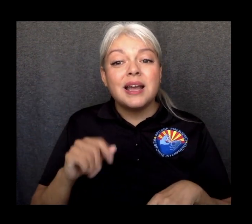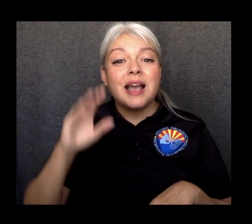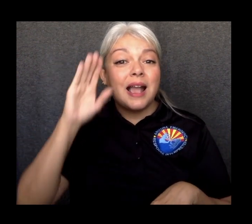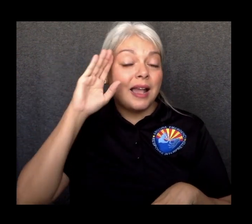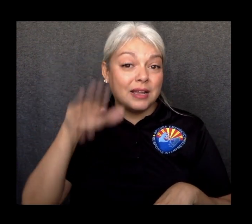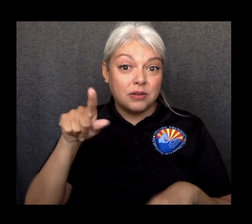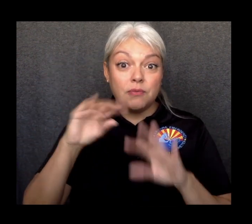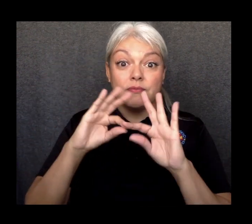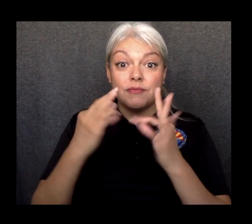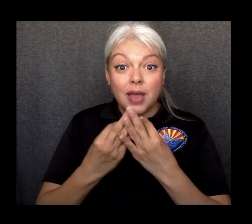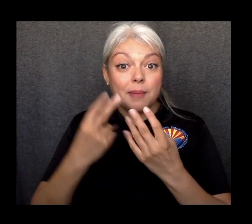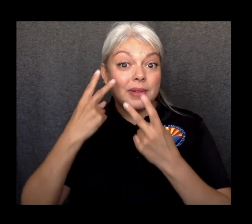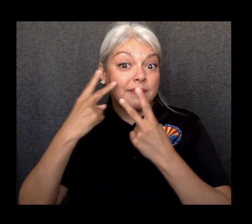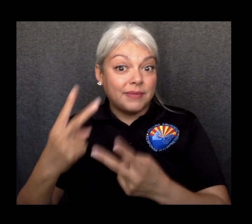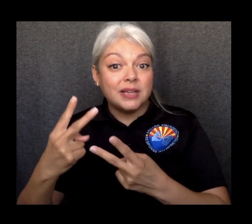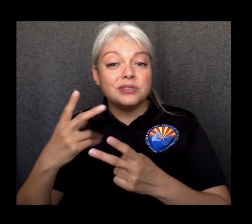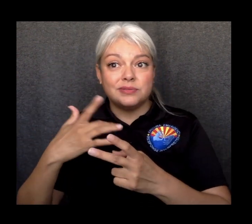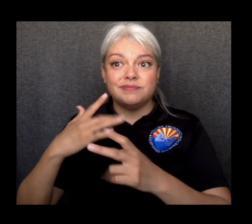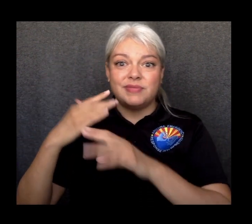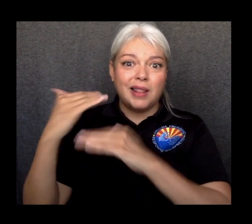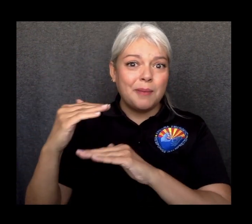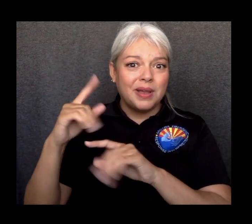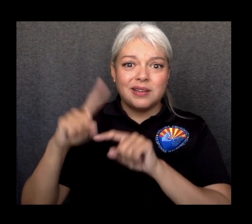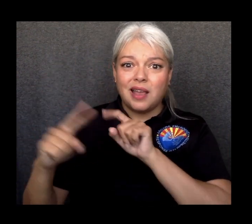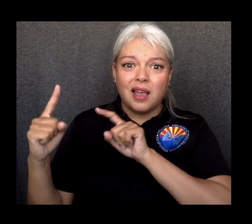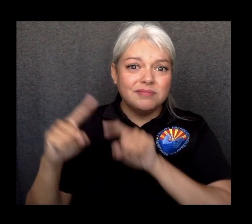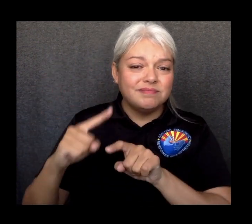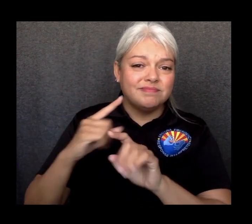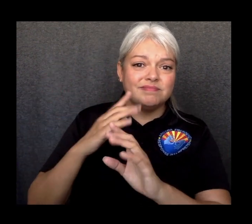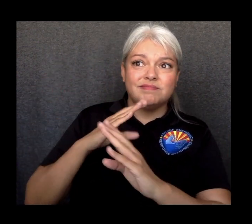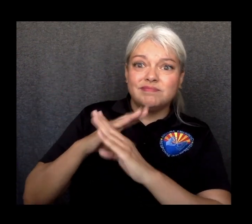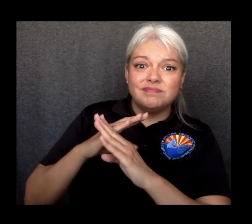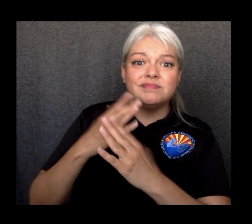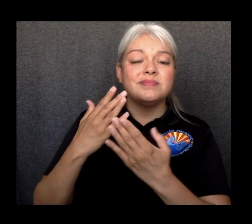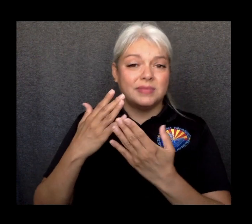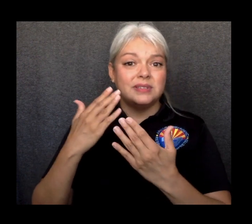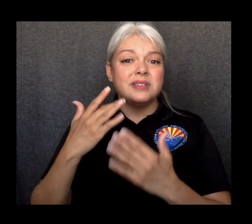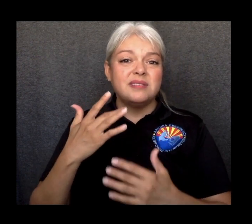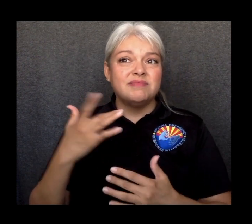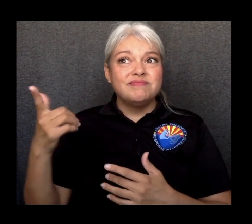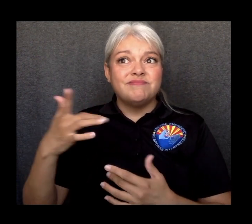The limitation of visitors which we know is very difficult for families and we acknowledge that.